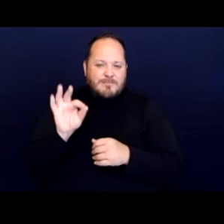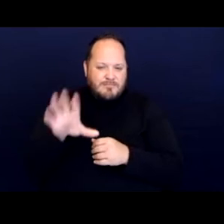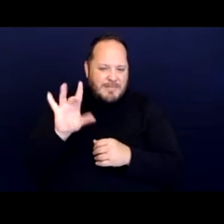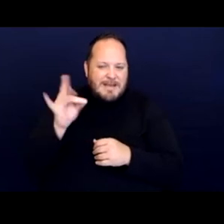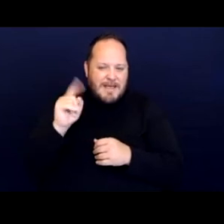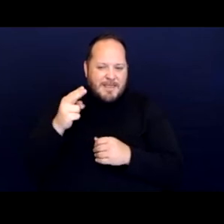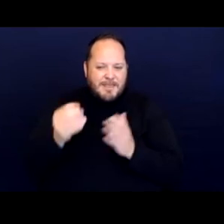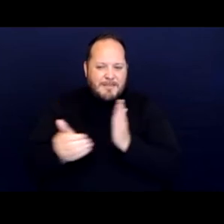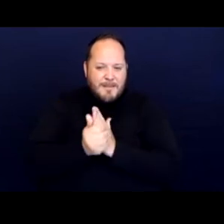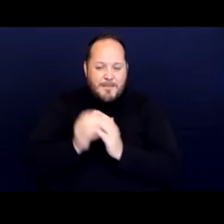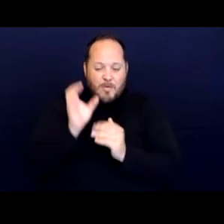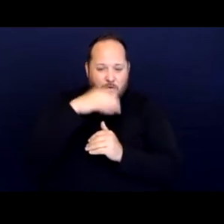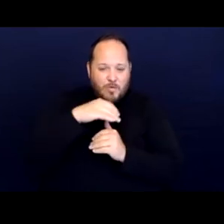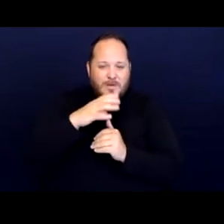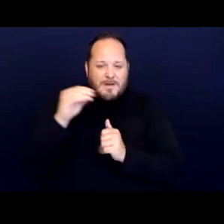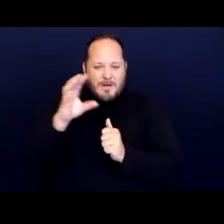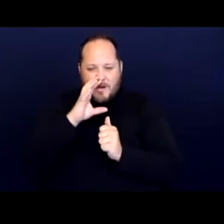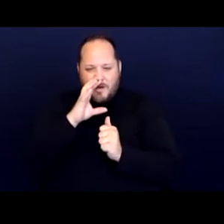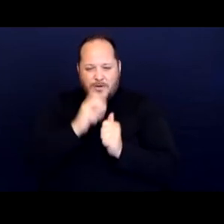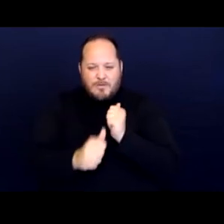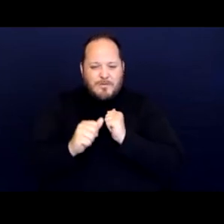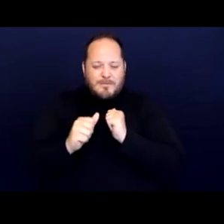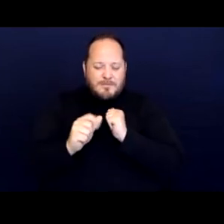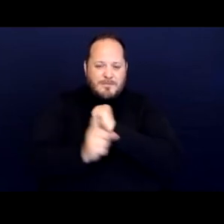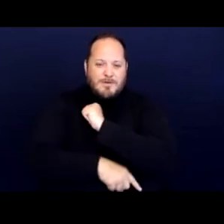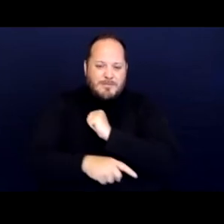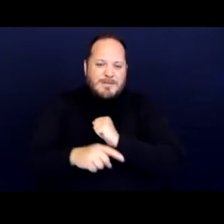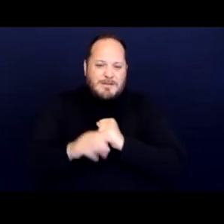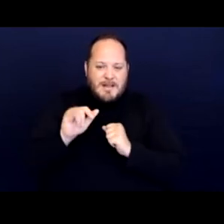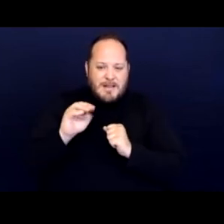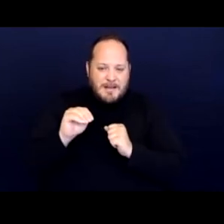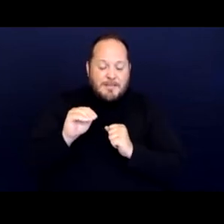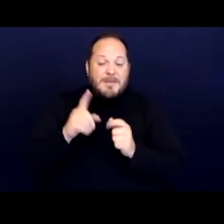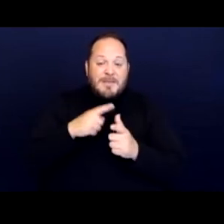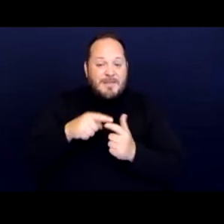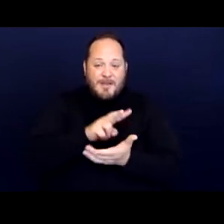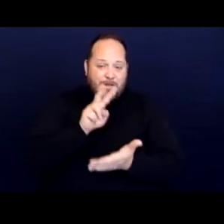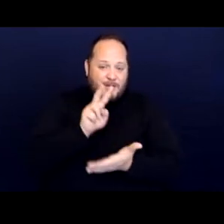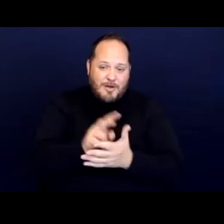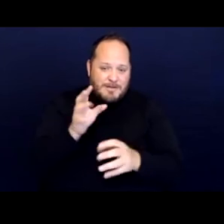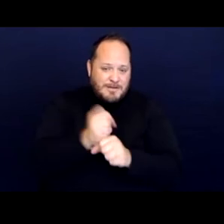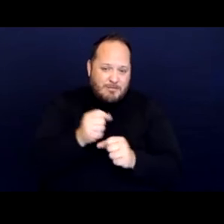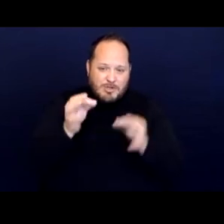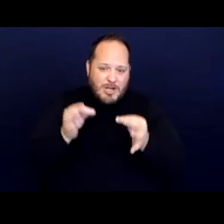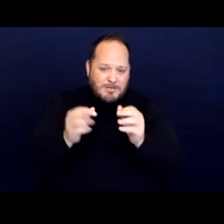it was basically a Martin claim, which lost on summary judgment without really a clear explanation.